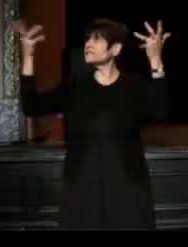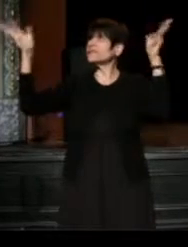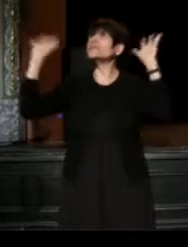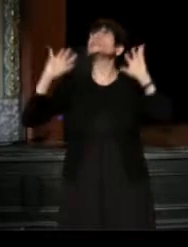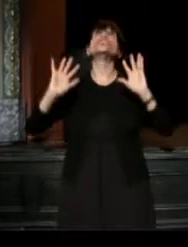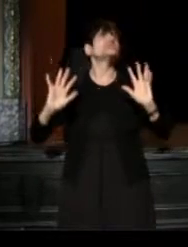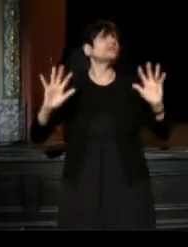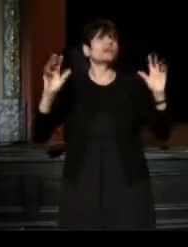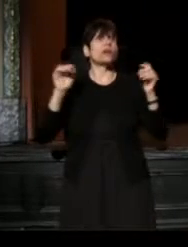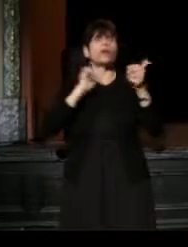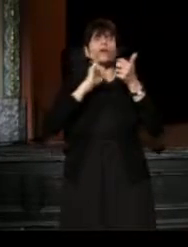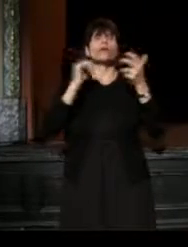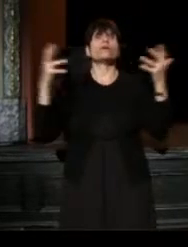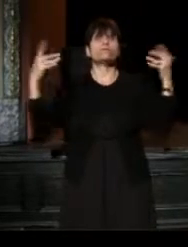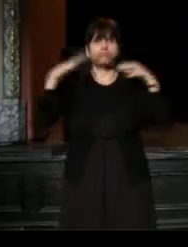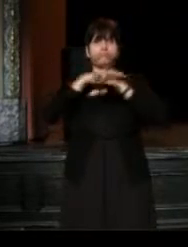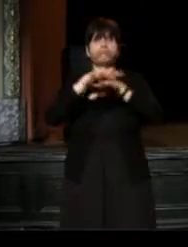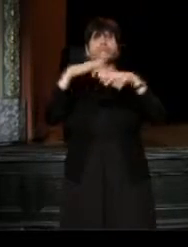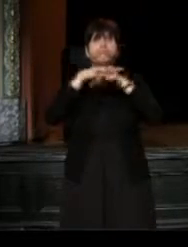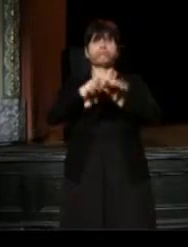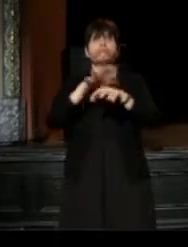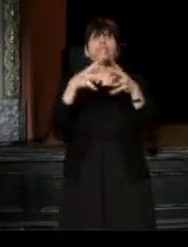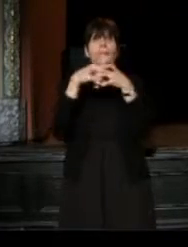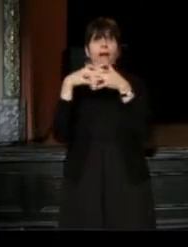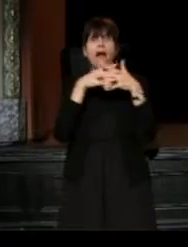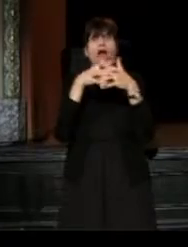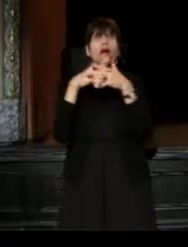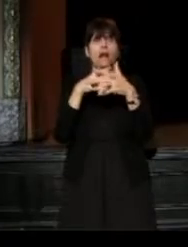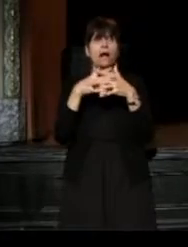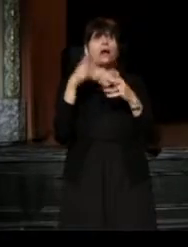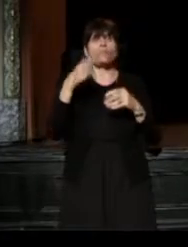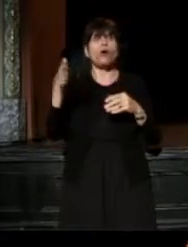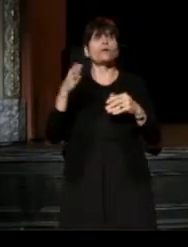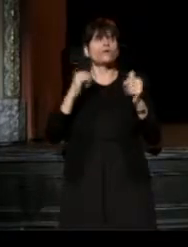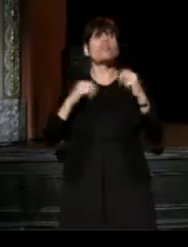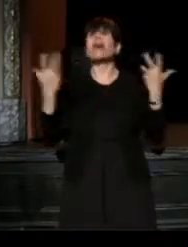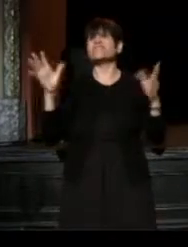so we'll get this wonderful cross section of America. I'm done talking.